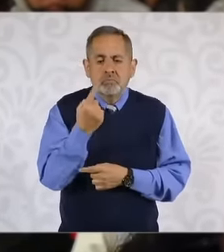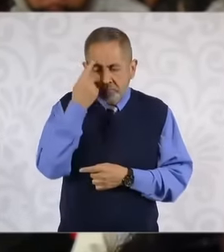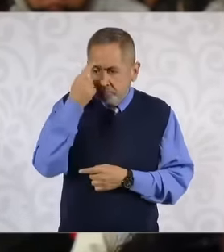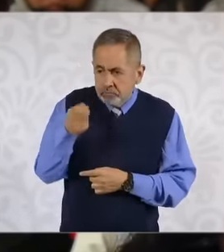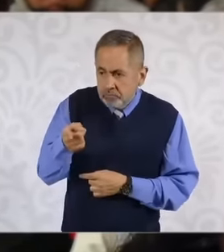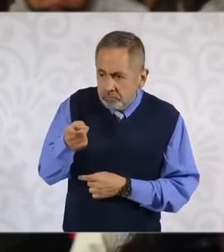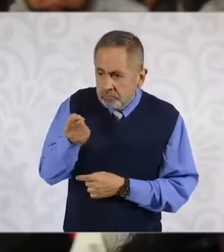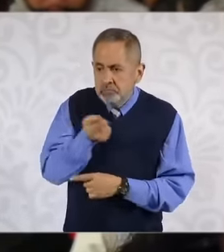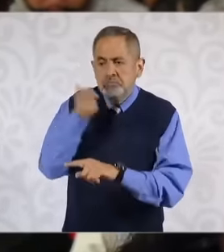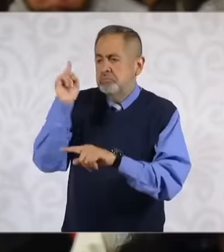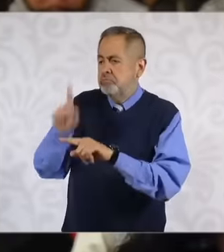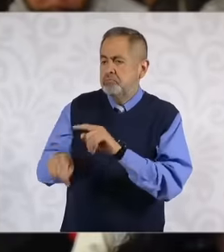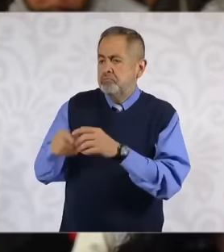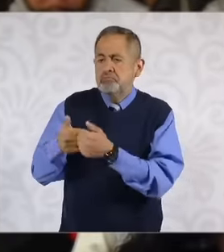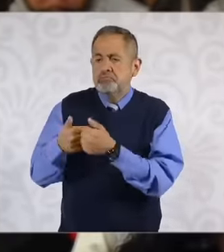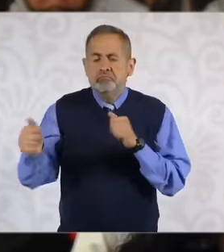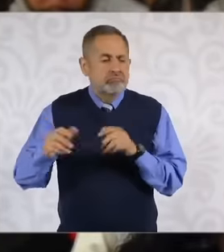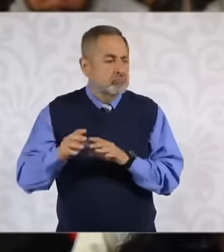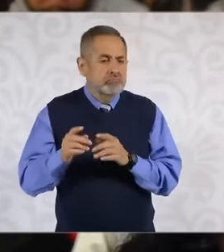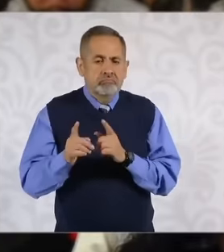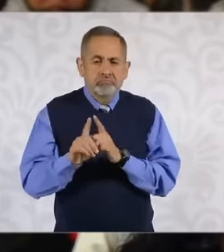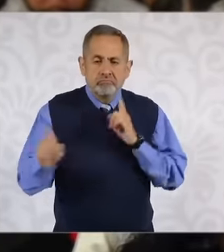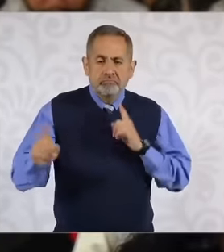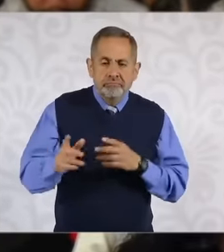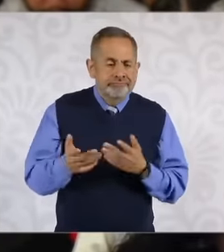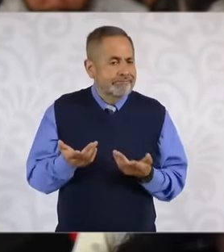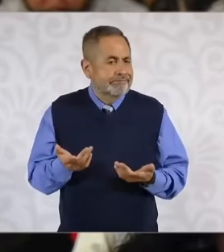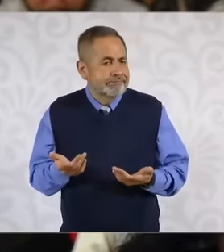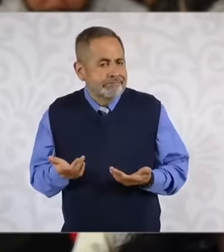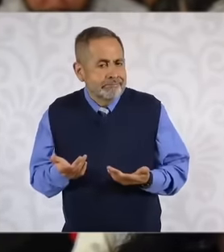public servant but they have already done it in a way that they already found this like the